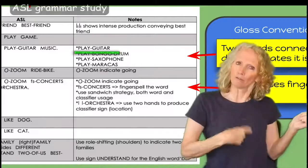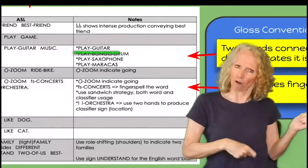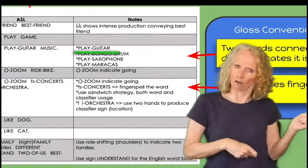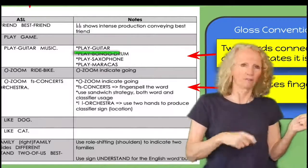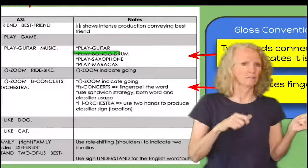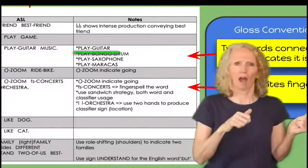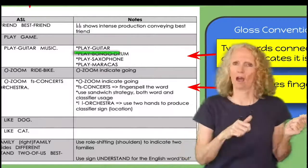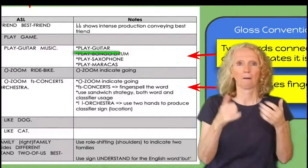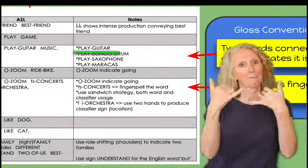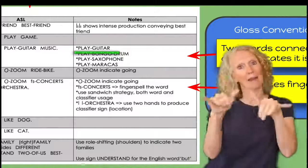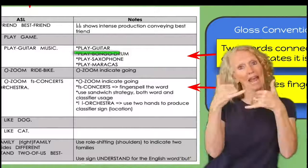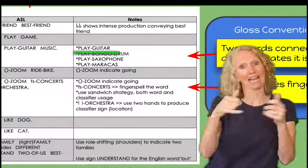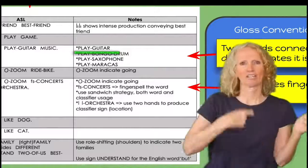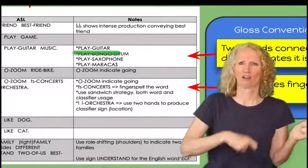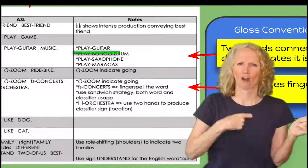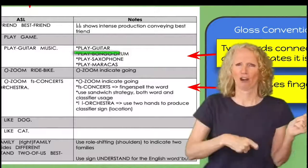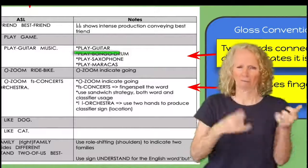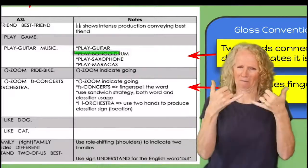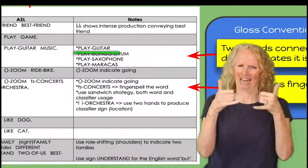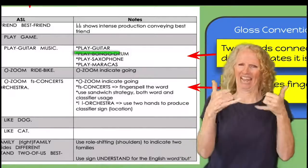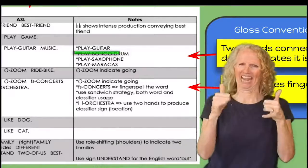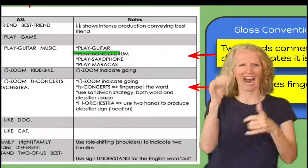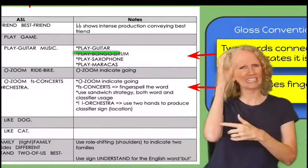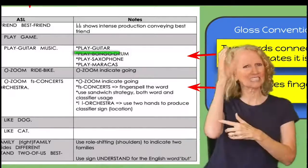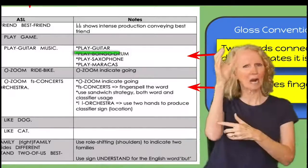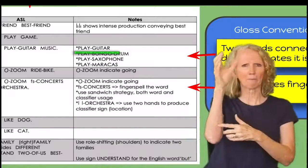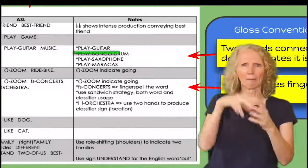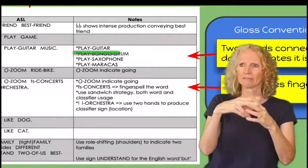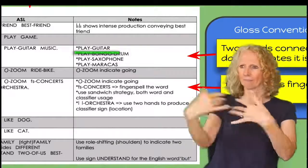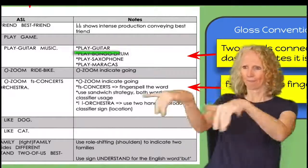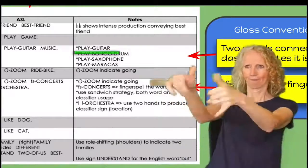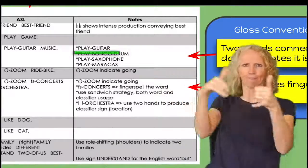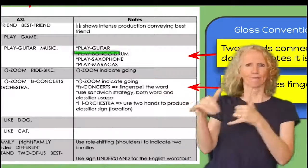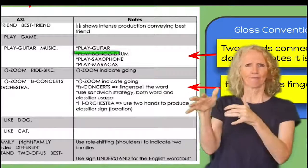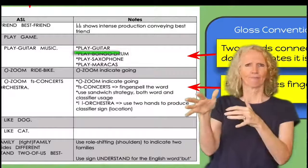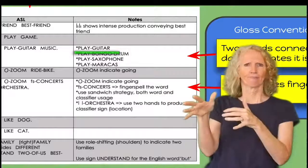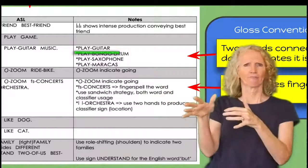this concept aside from just the sign for play